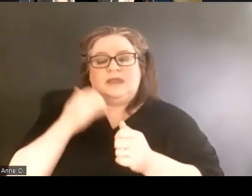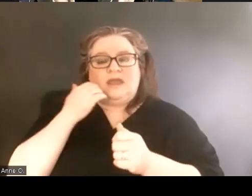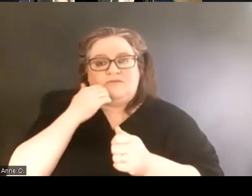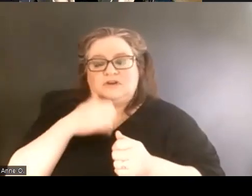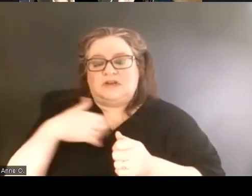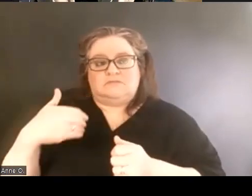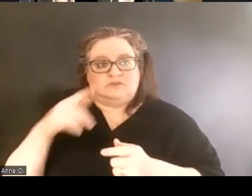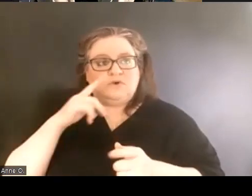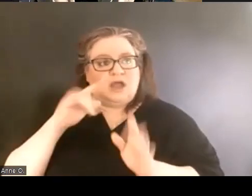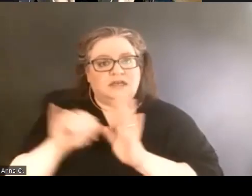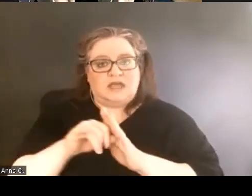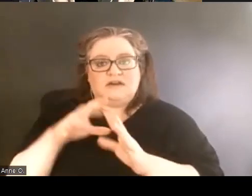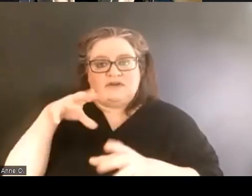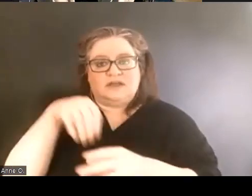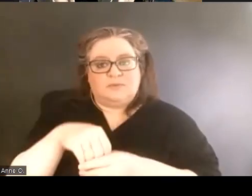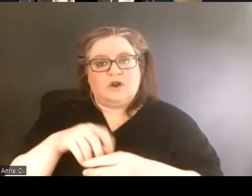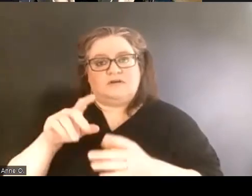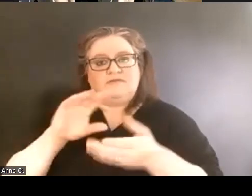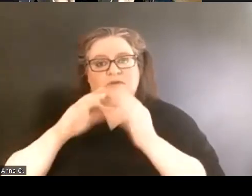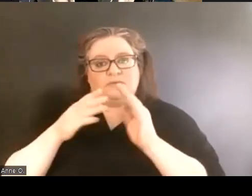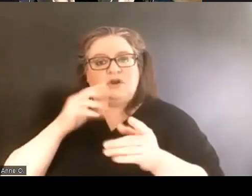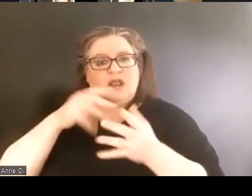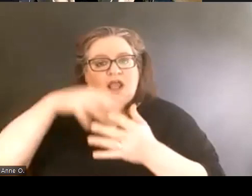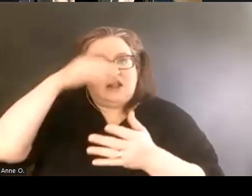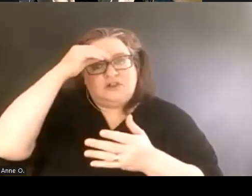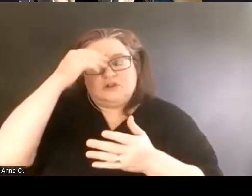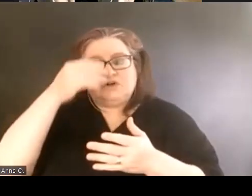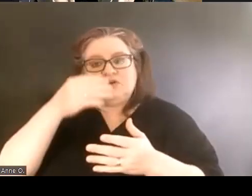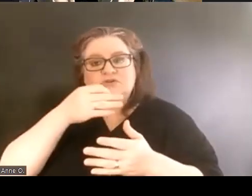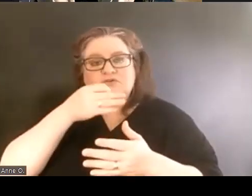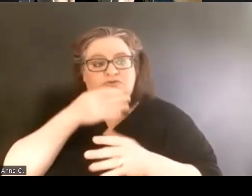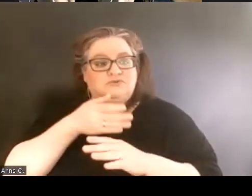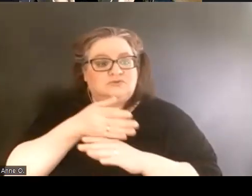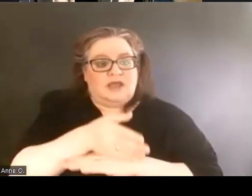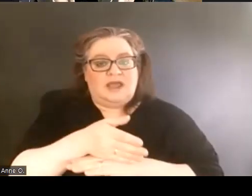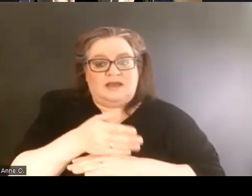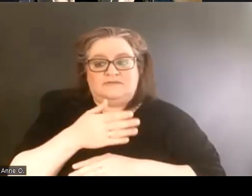and learned soon after beginning of my tenure on campus